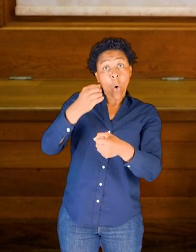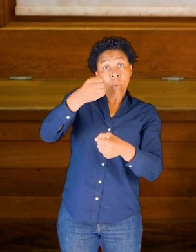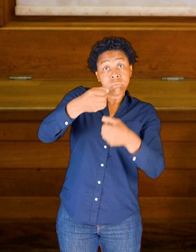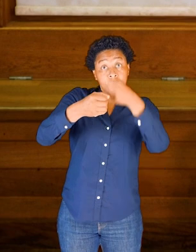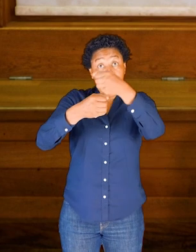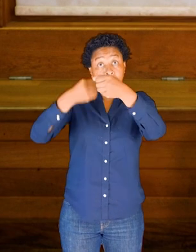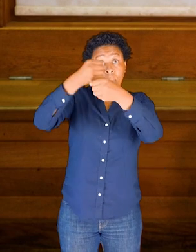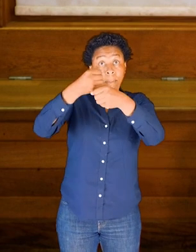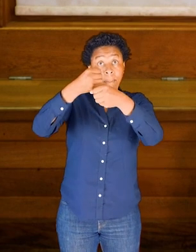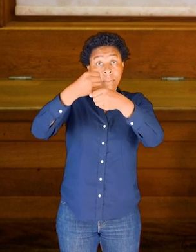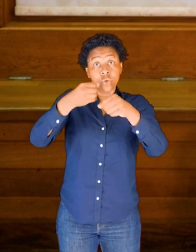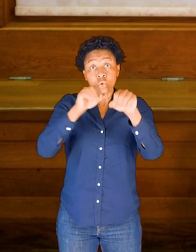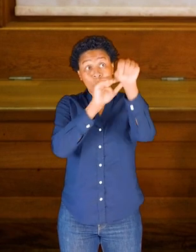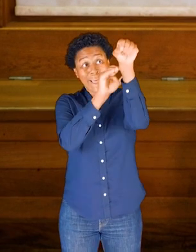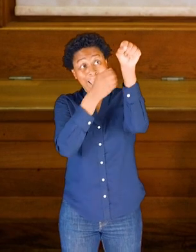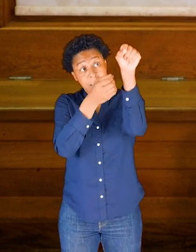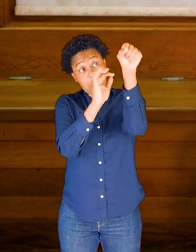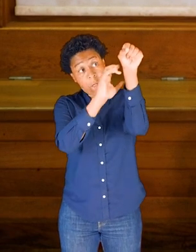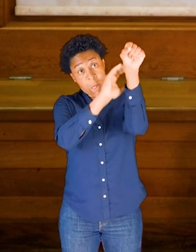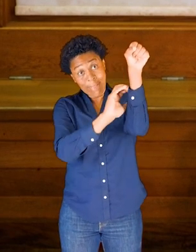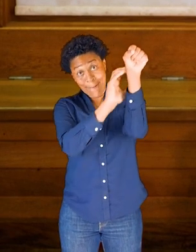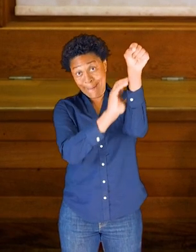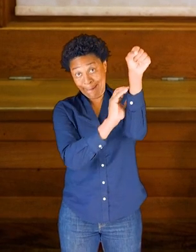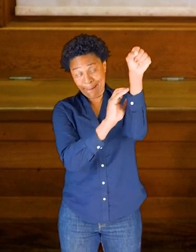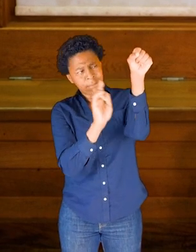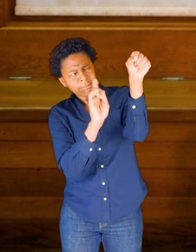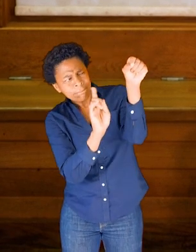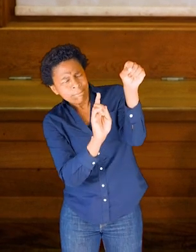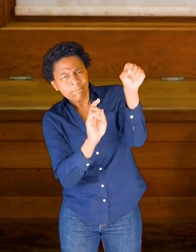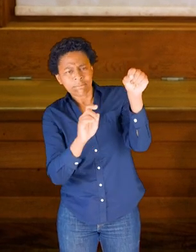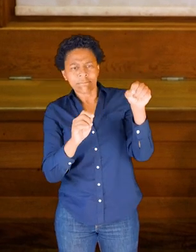a front surface, sides, and a back surface.